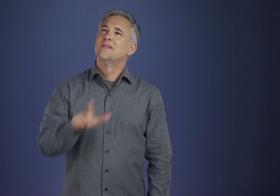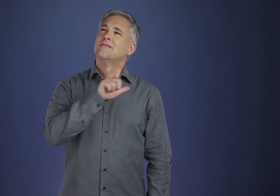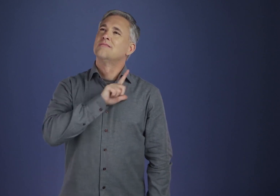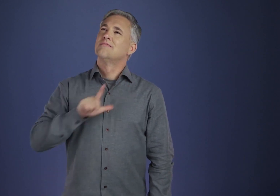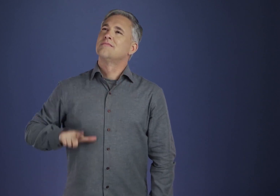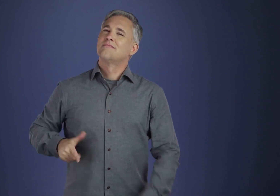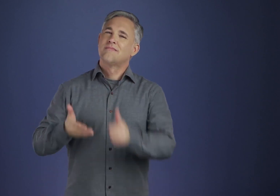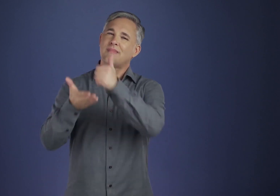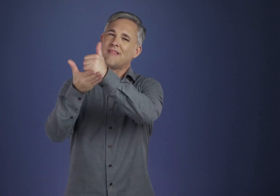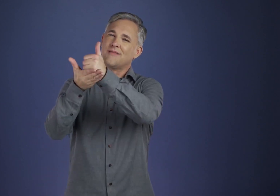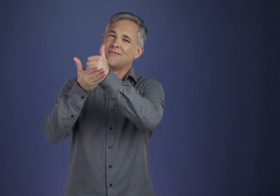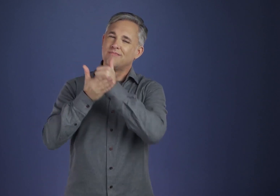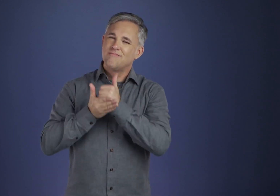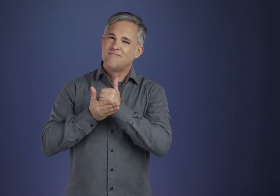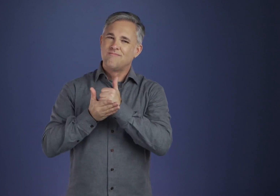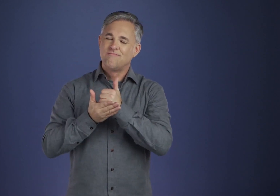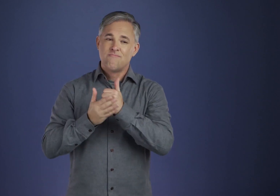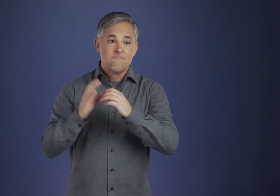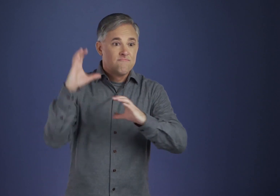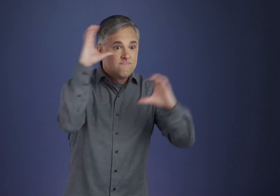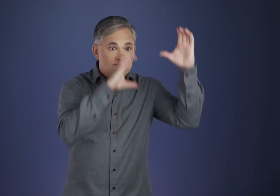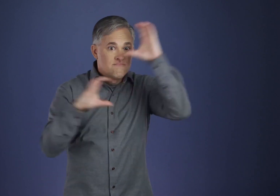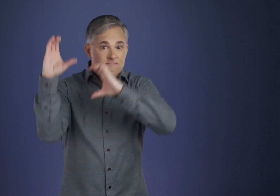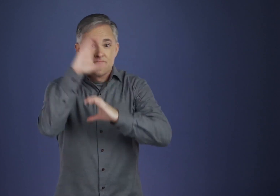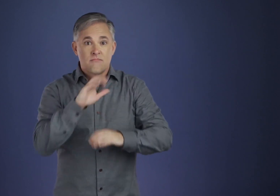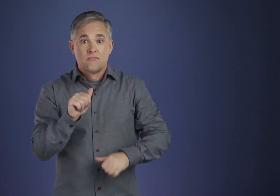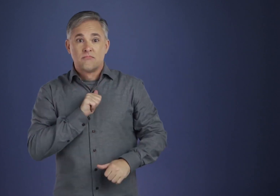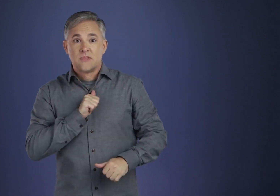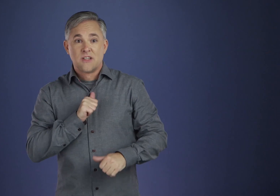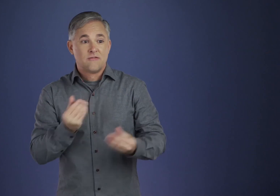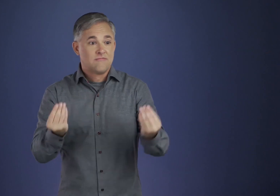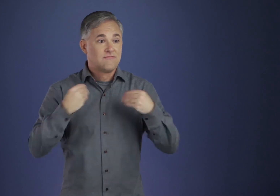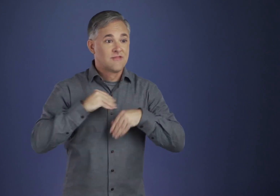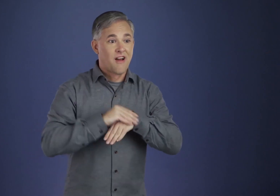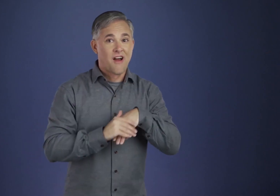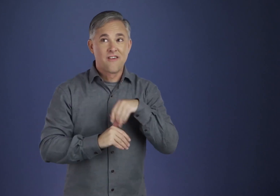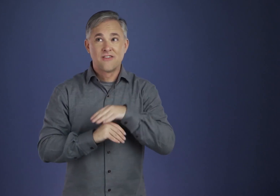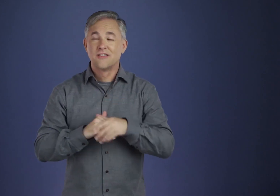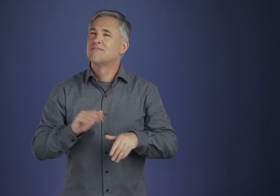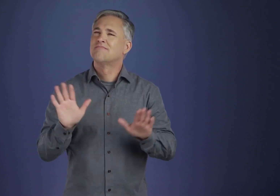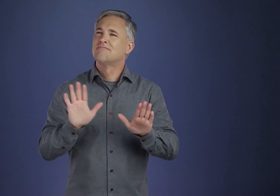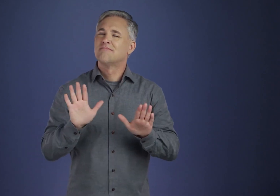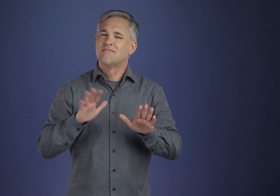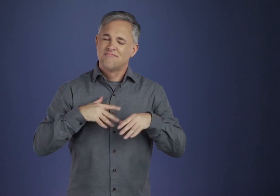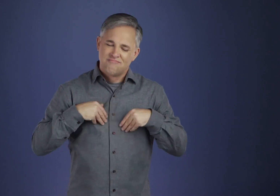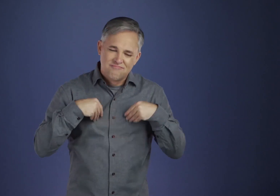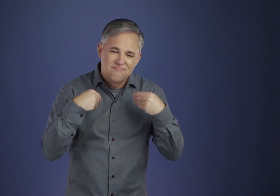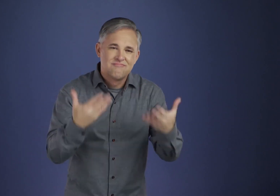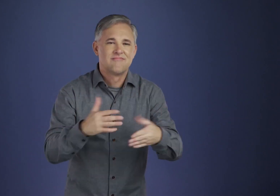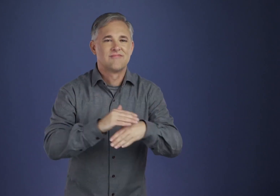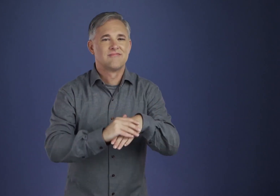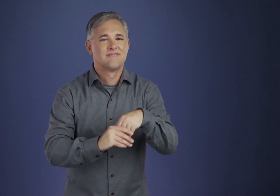Lord, grant that I may seek rather to comfort than to be comforted —